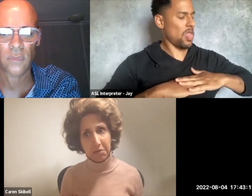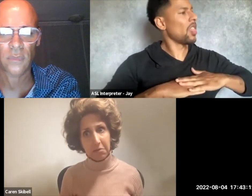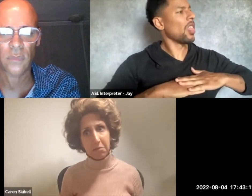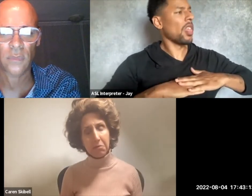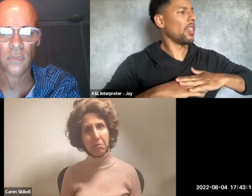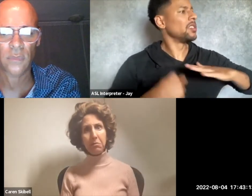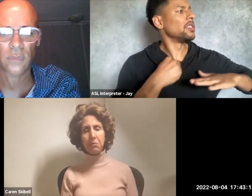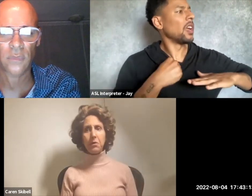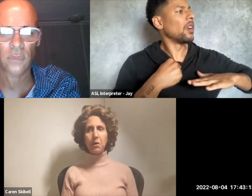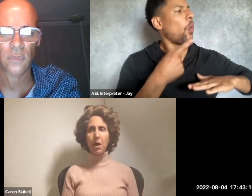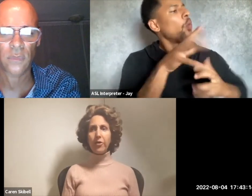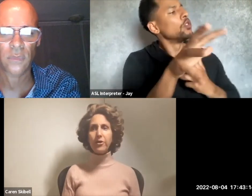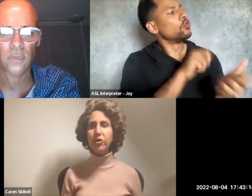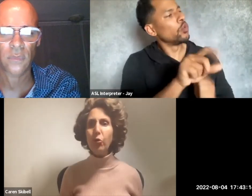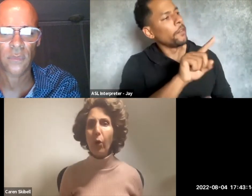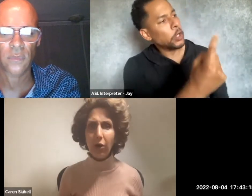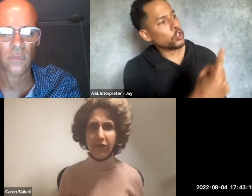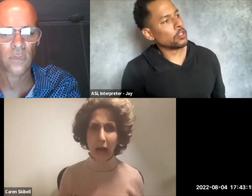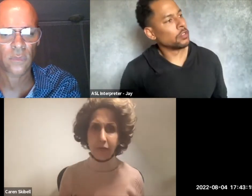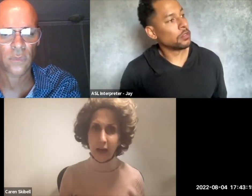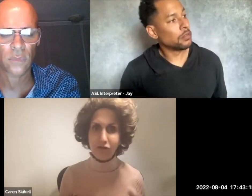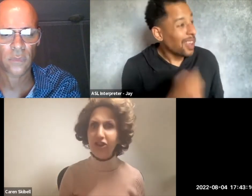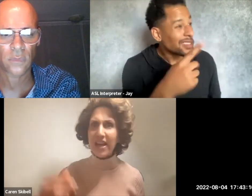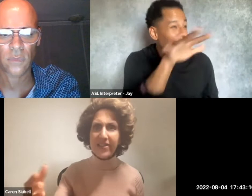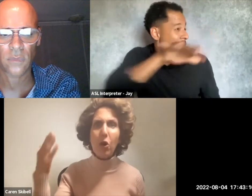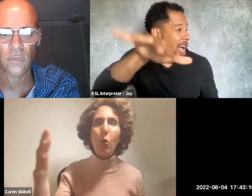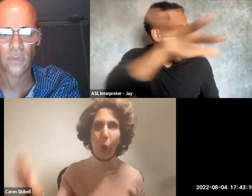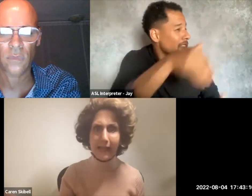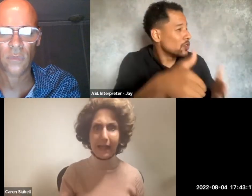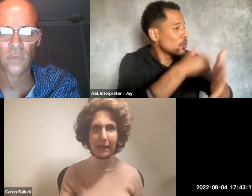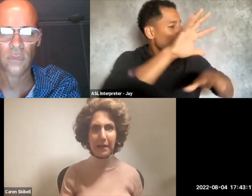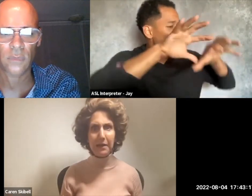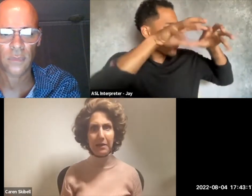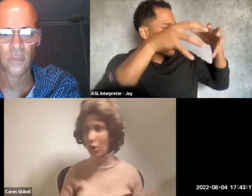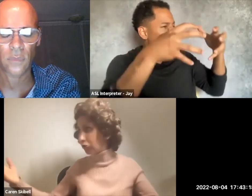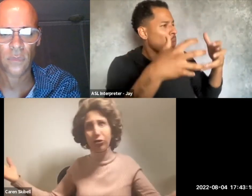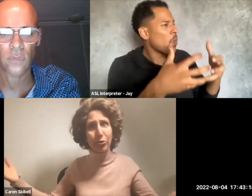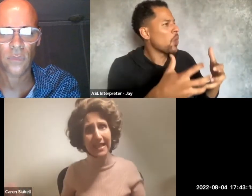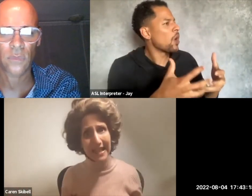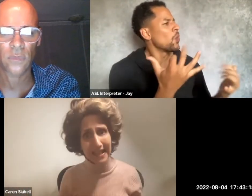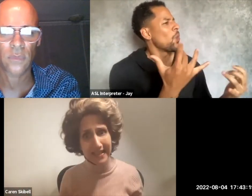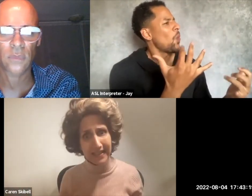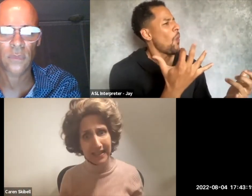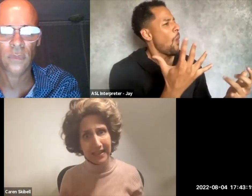There's a new world out there just waiting. Don't you see it?